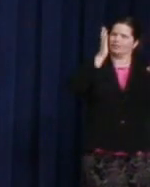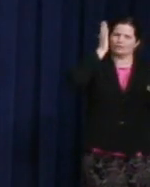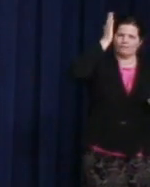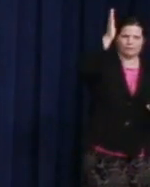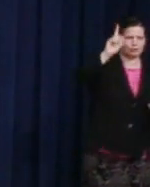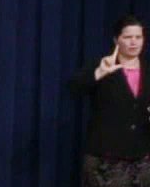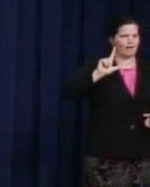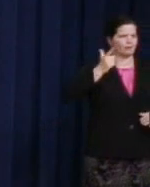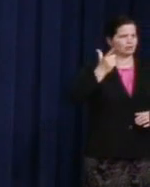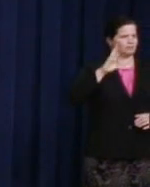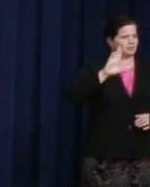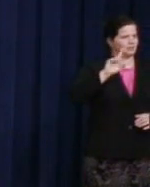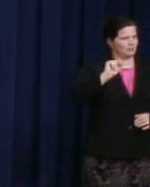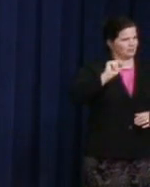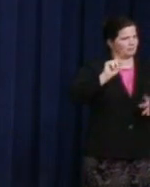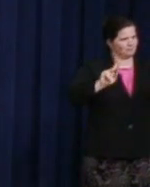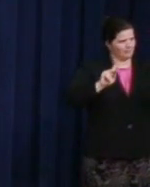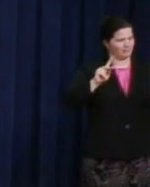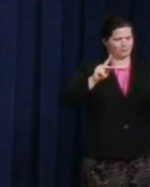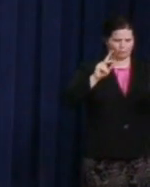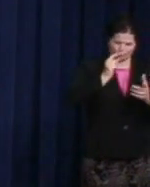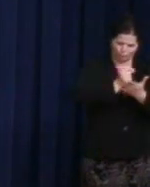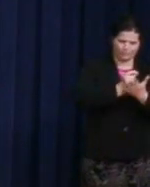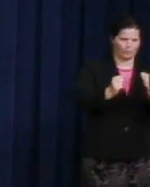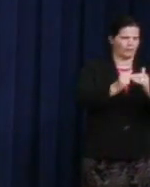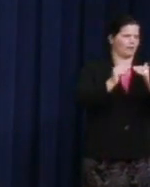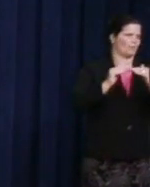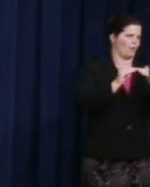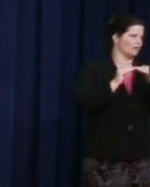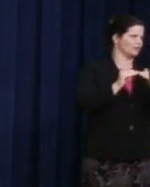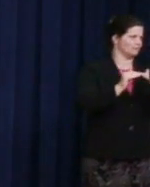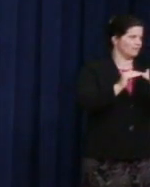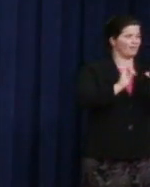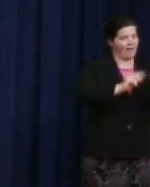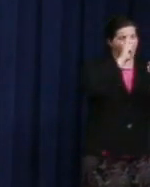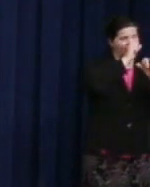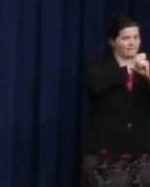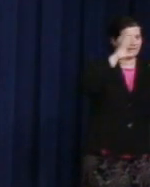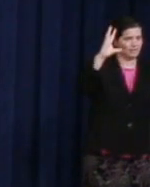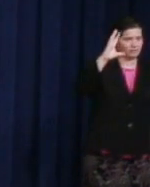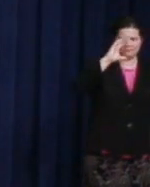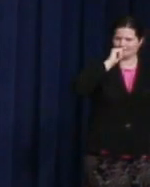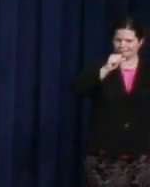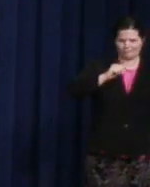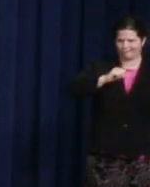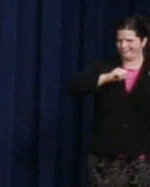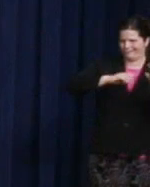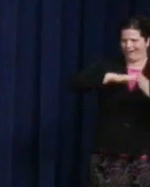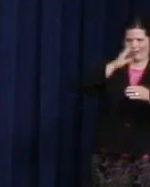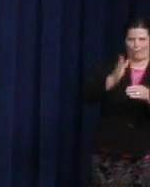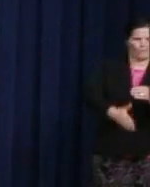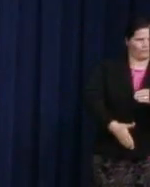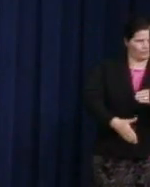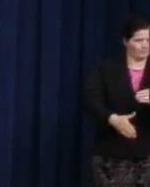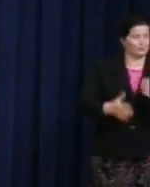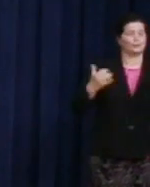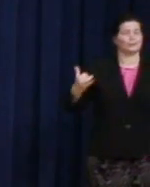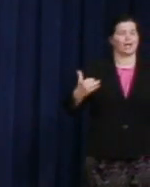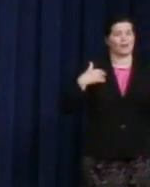And we know that that vision did not end at our nation's borders. So today, we celebrate Harvey's birthday. He would have been 84 years old.